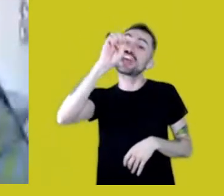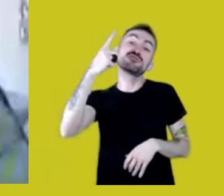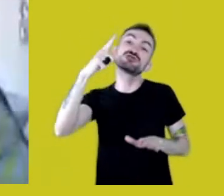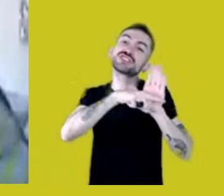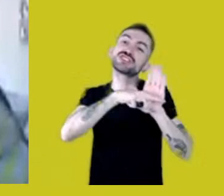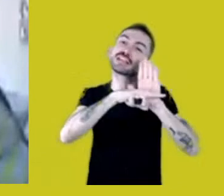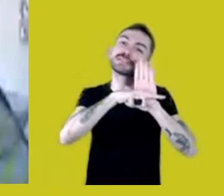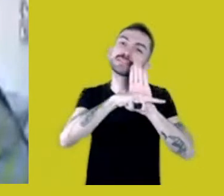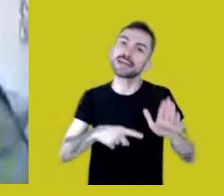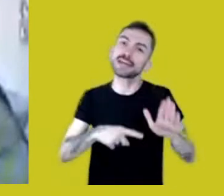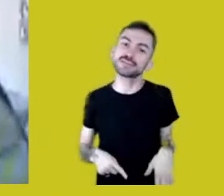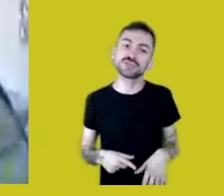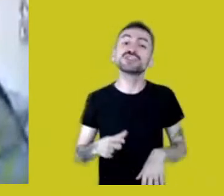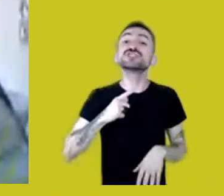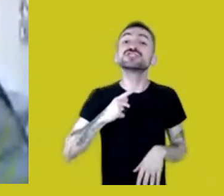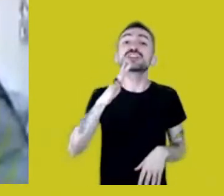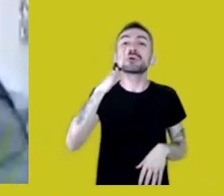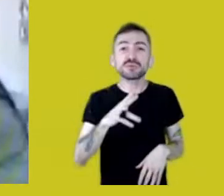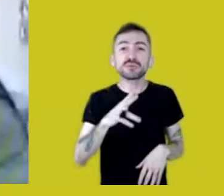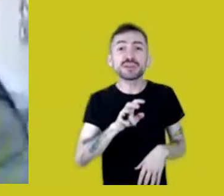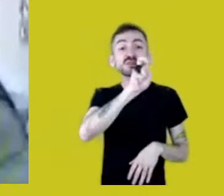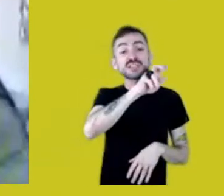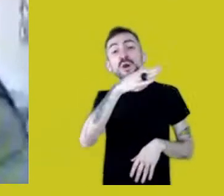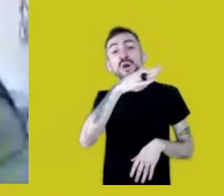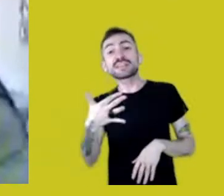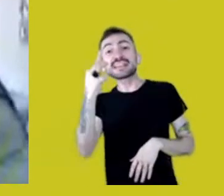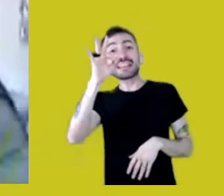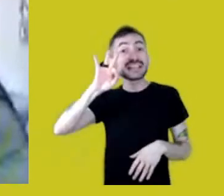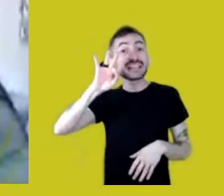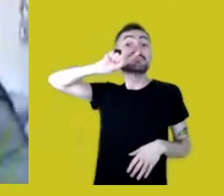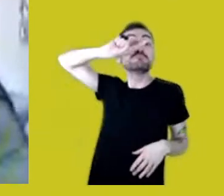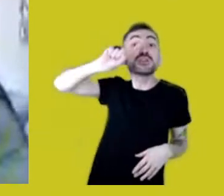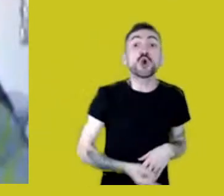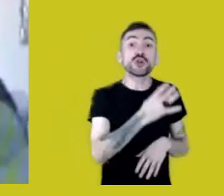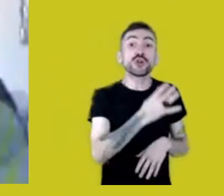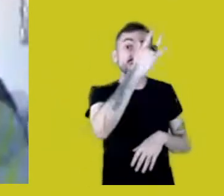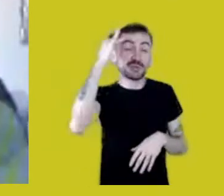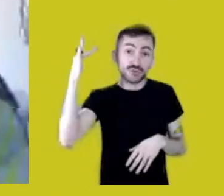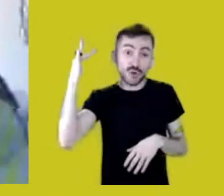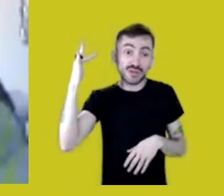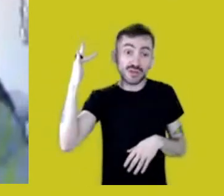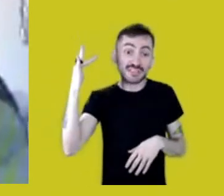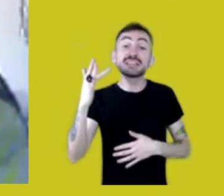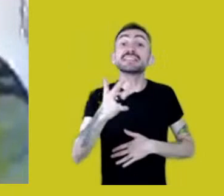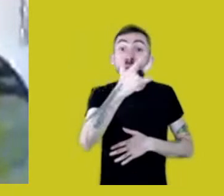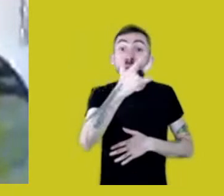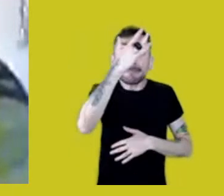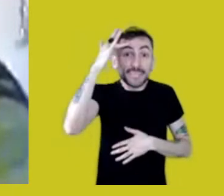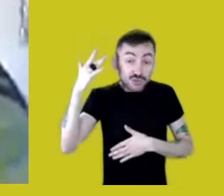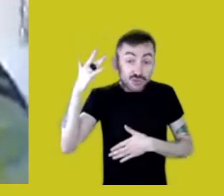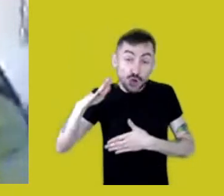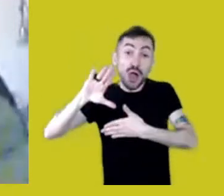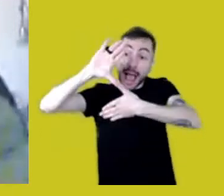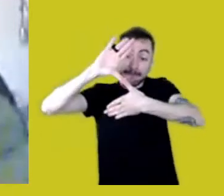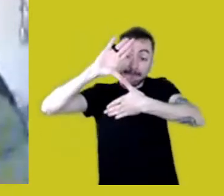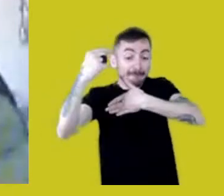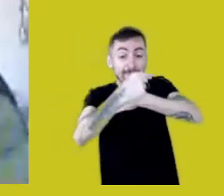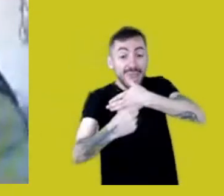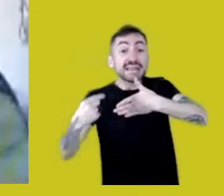from five to ten million people, in 1500. There were more people in the Americas than in Europe.